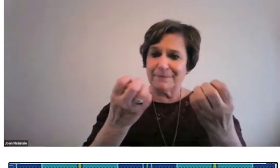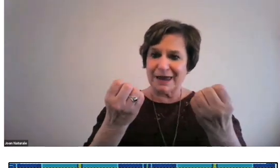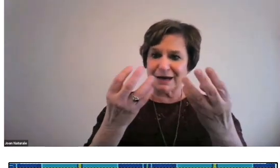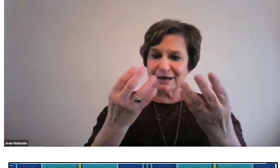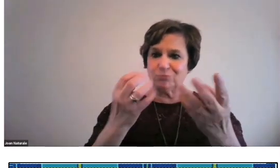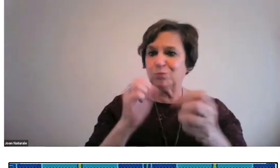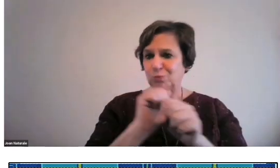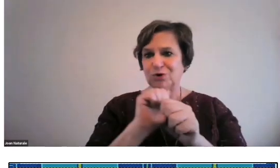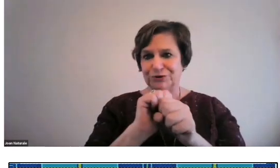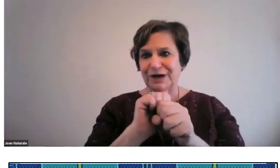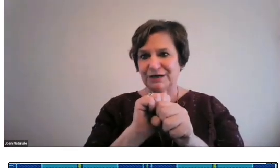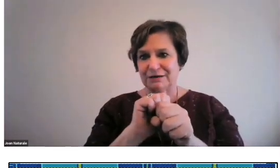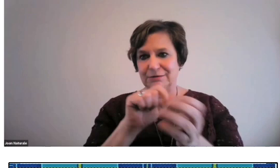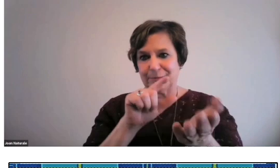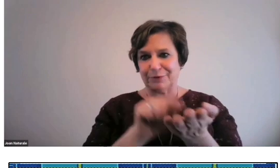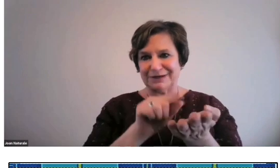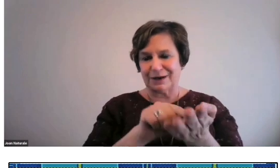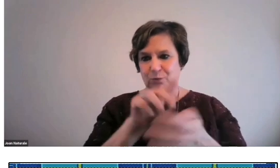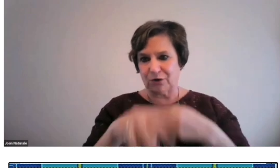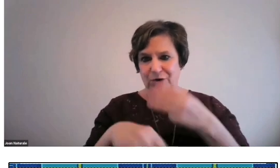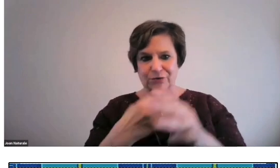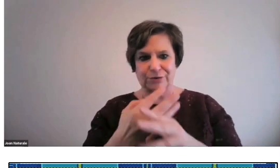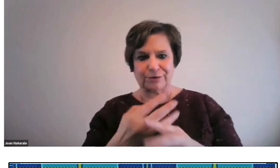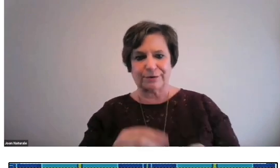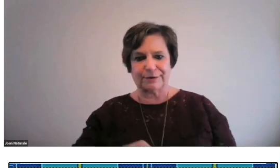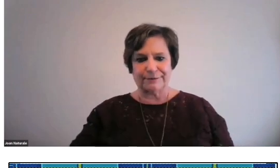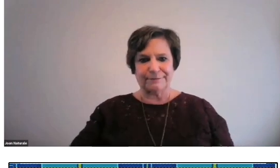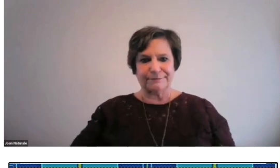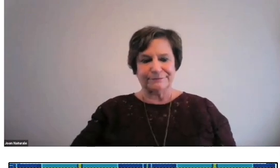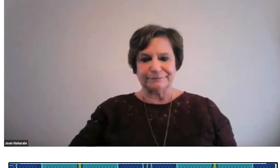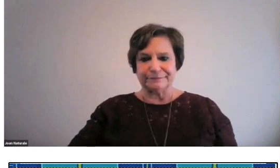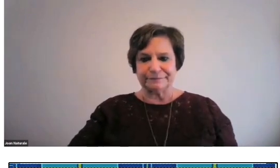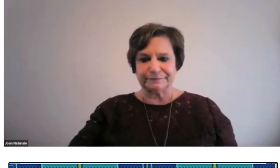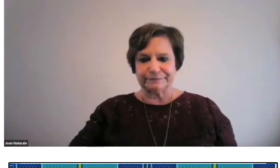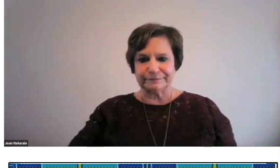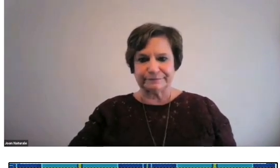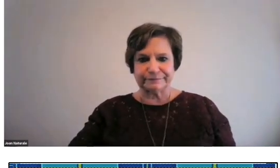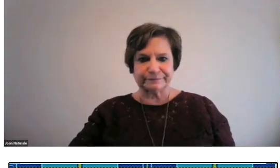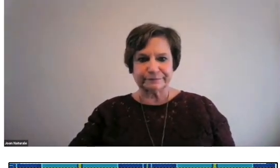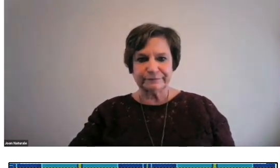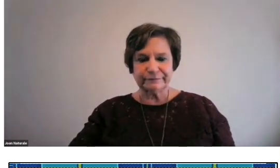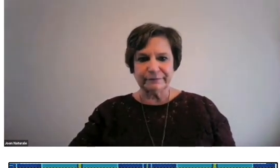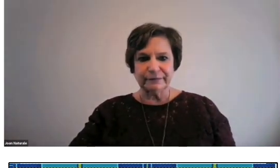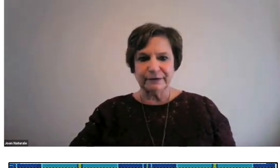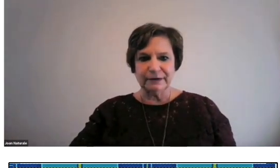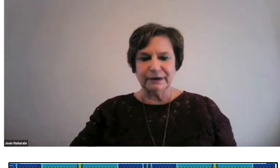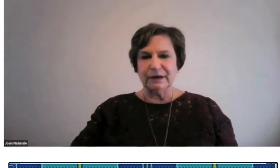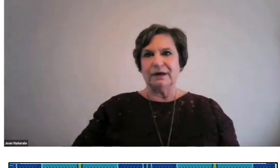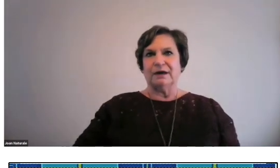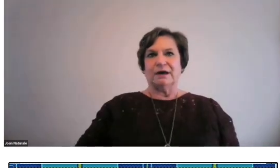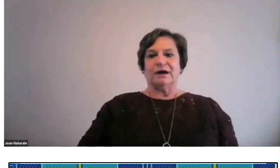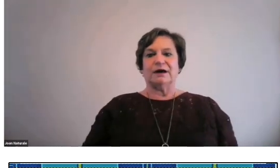Deaf students were taught printing as a profession and many worked in a printing world.